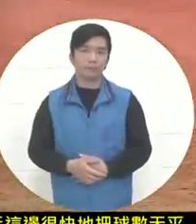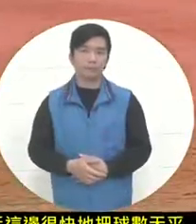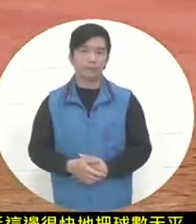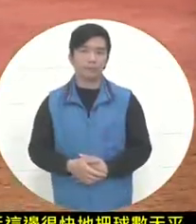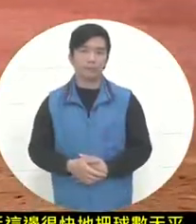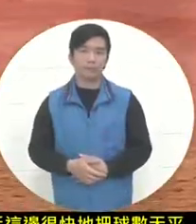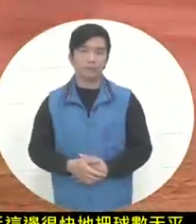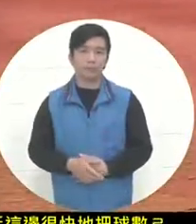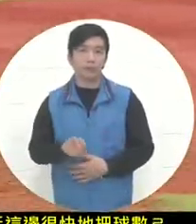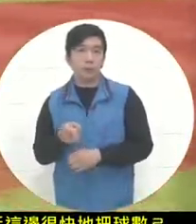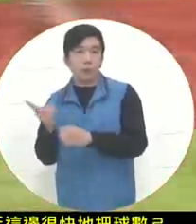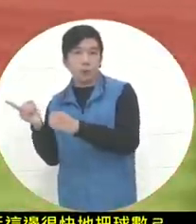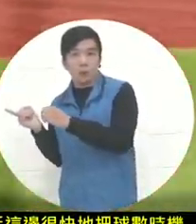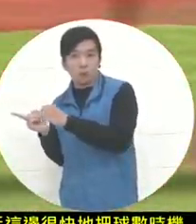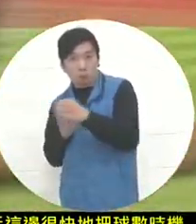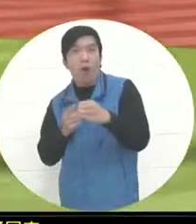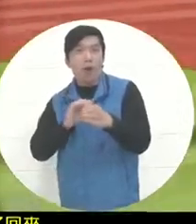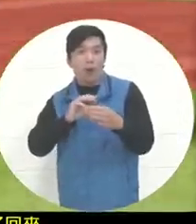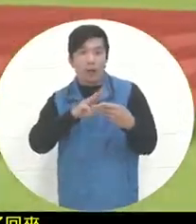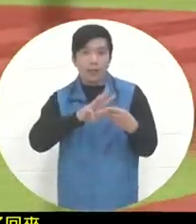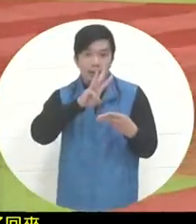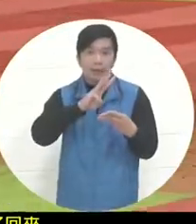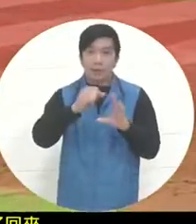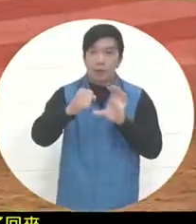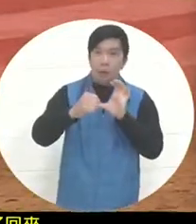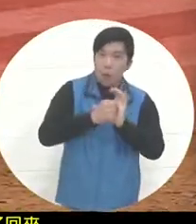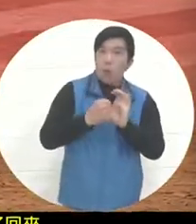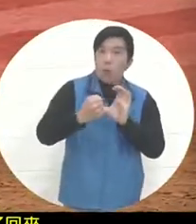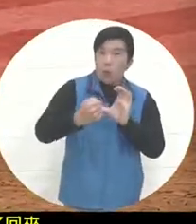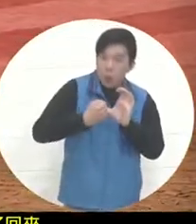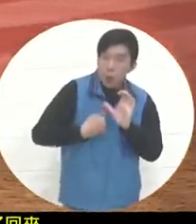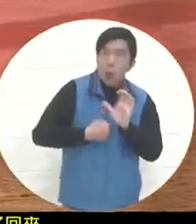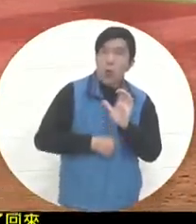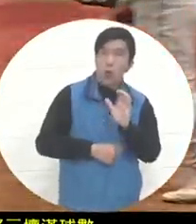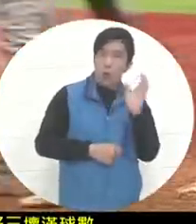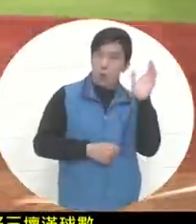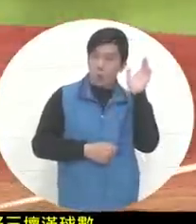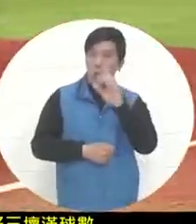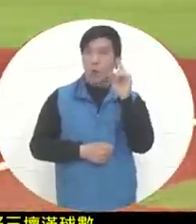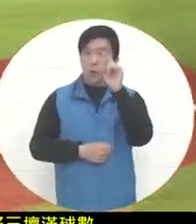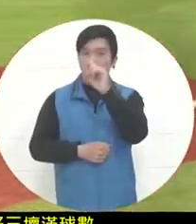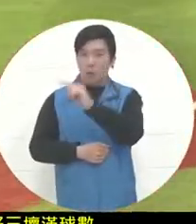Wow, this ball player is amazing. Look at the pass behind him. Wow, there is no way to fix the result